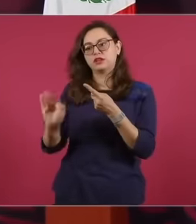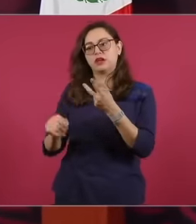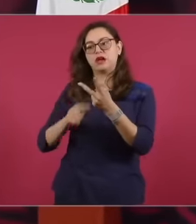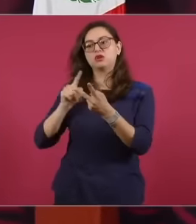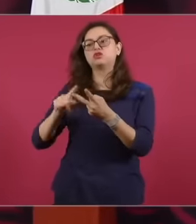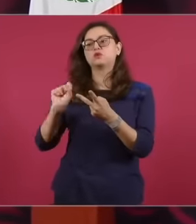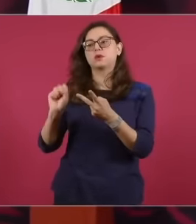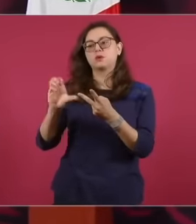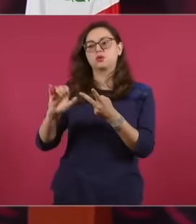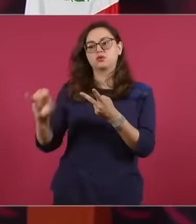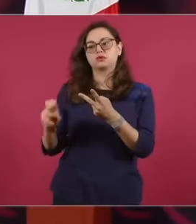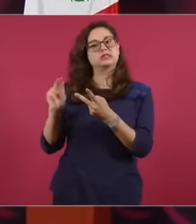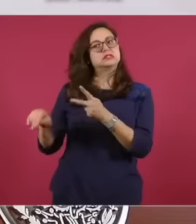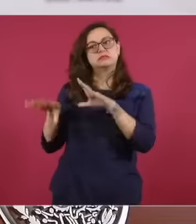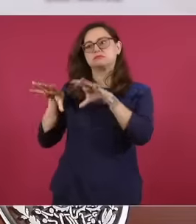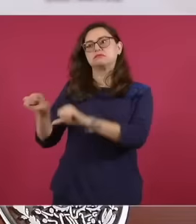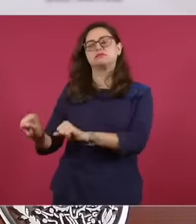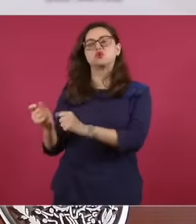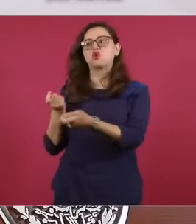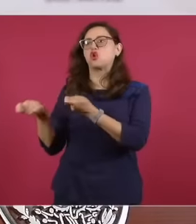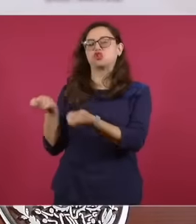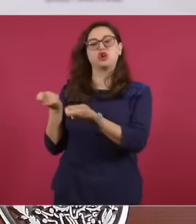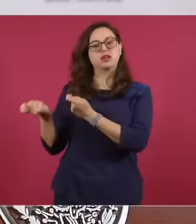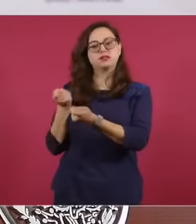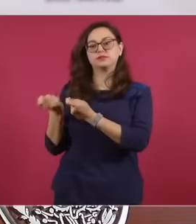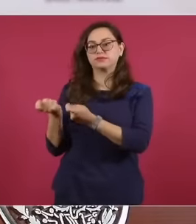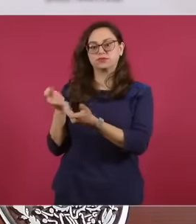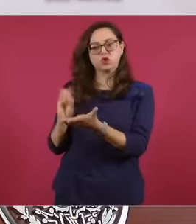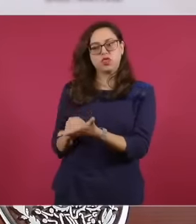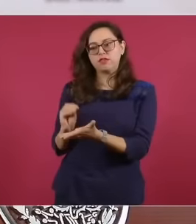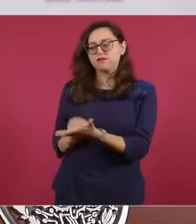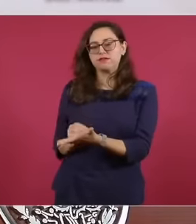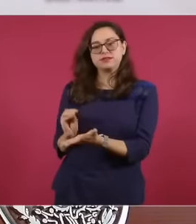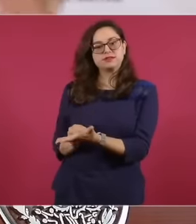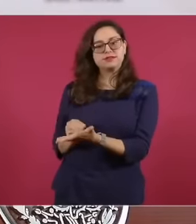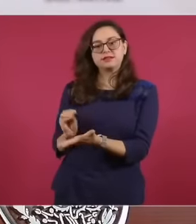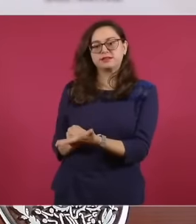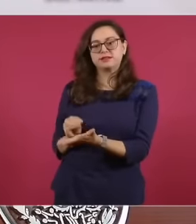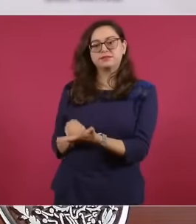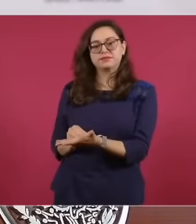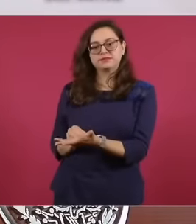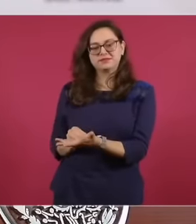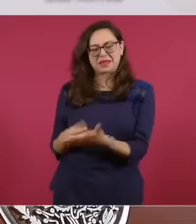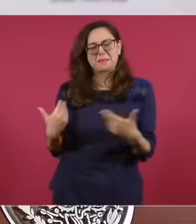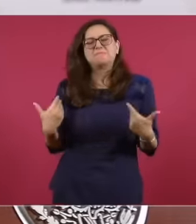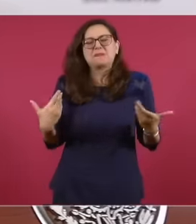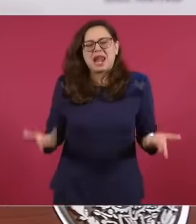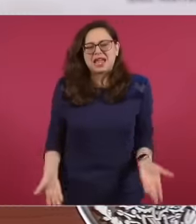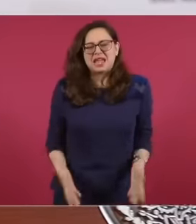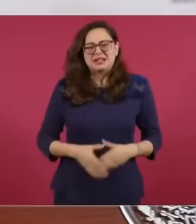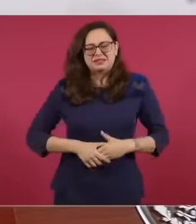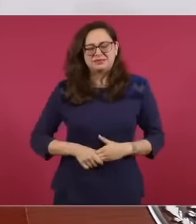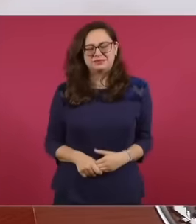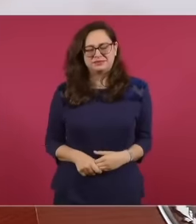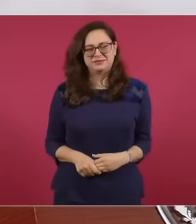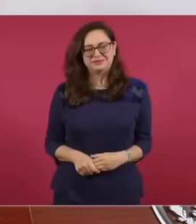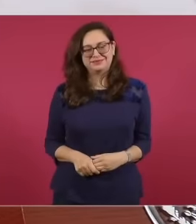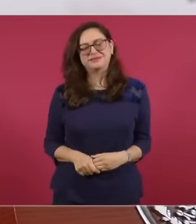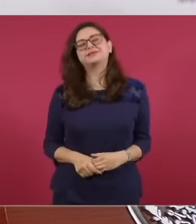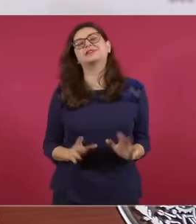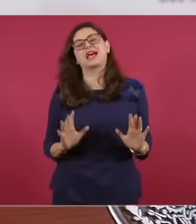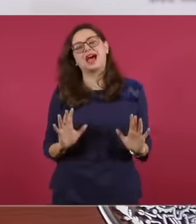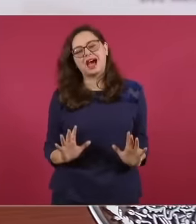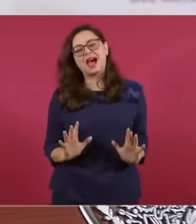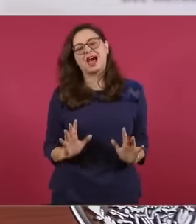foreign companies continue